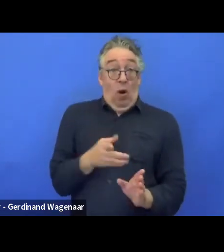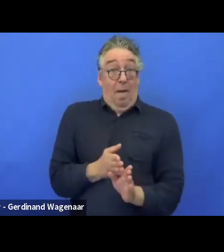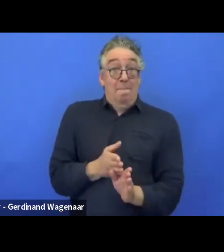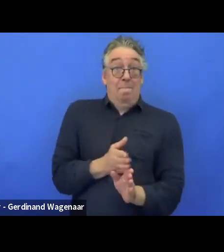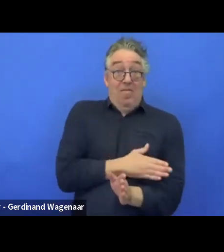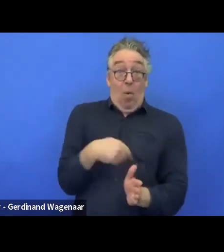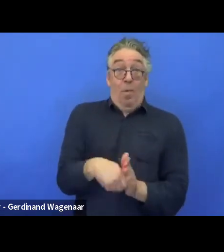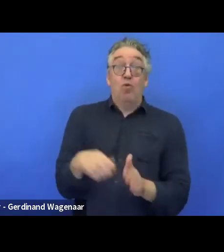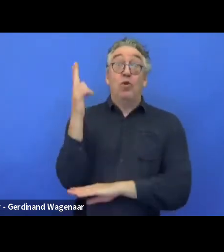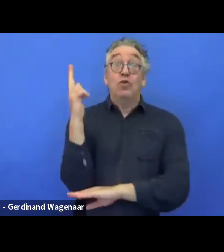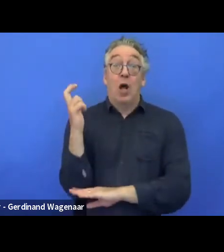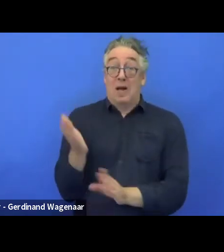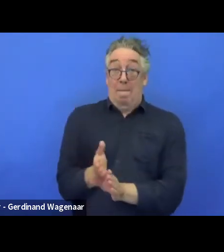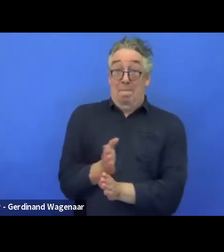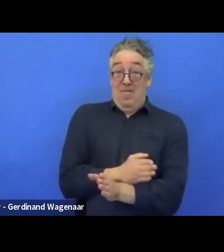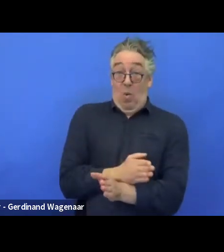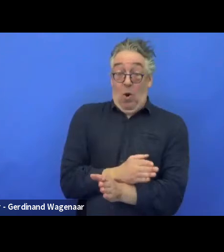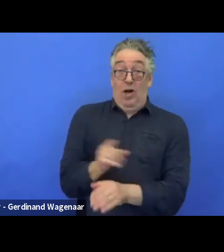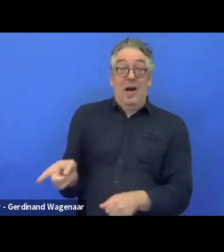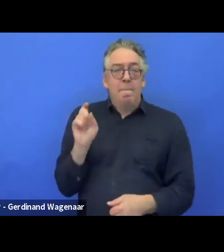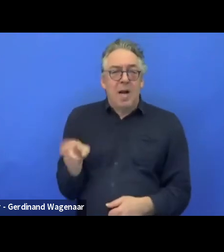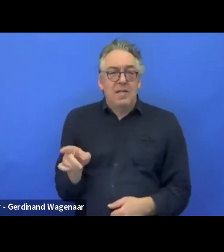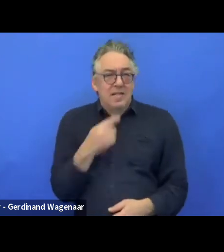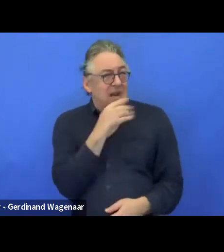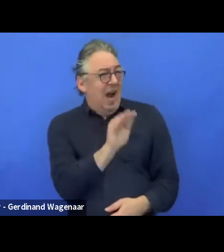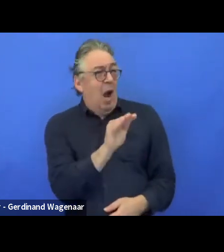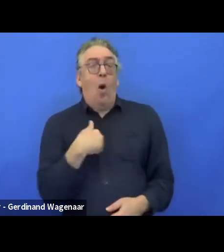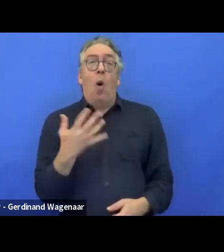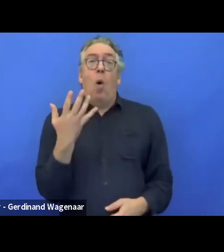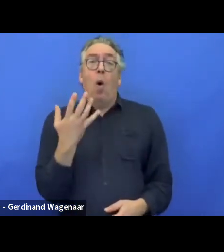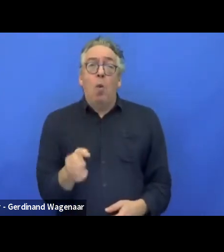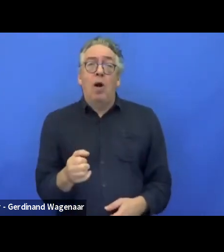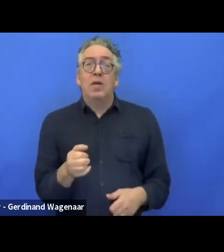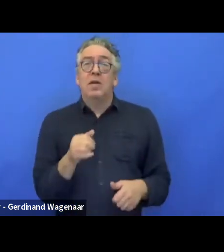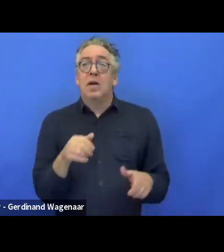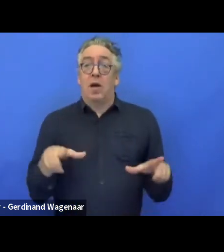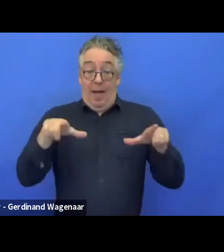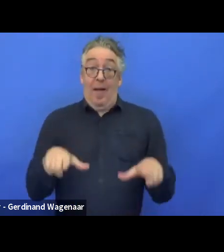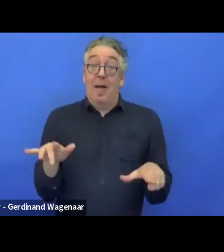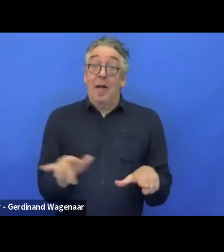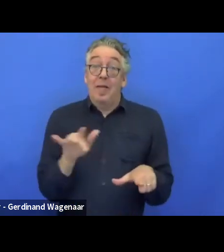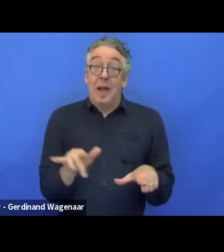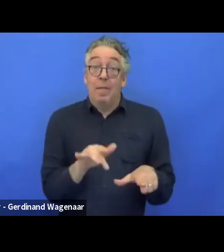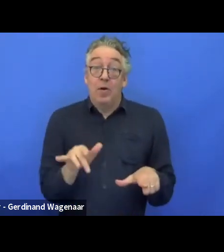because you have to tell them we want a waterproof tablet that has got a price and research behind it.